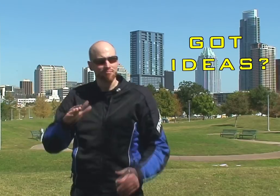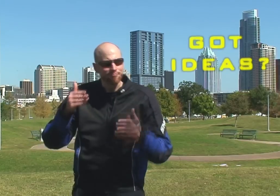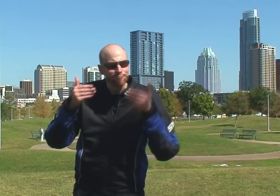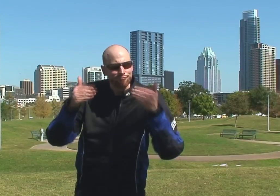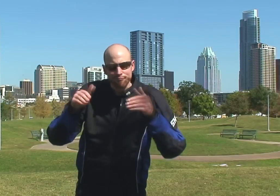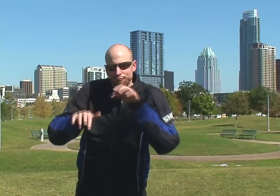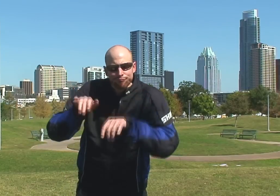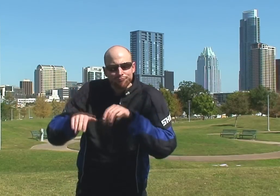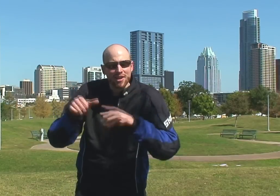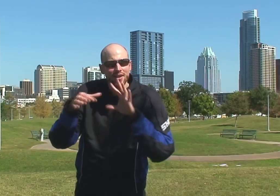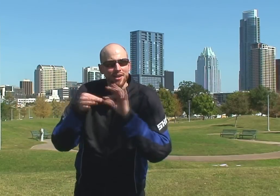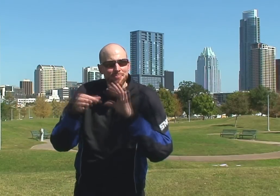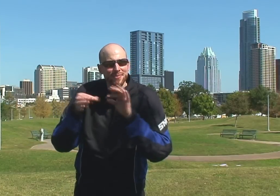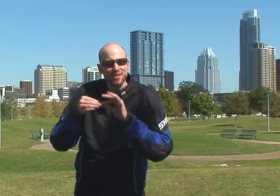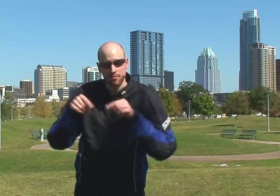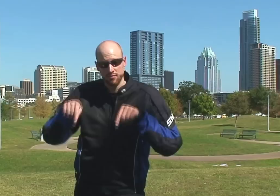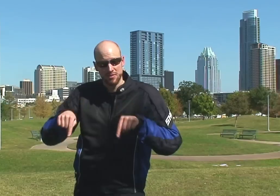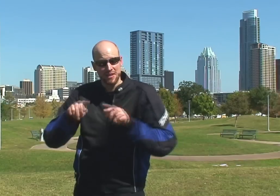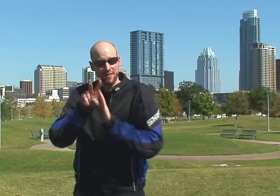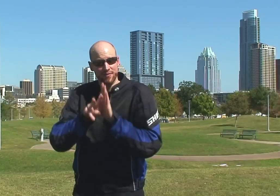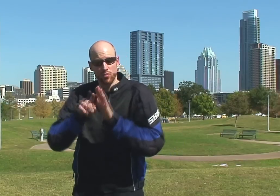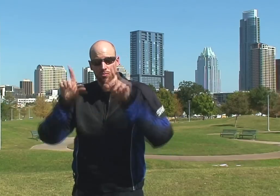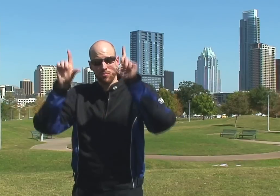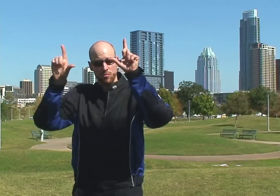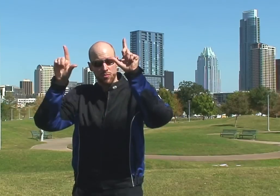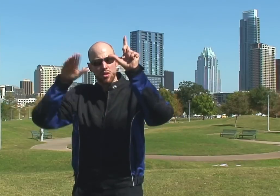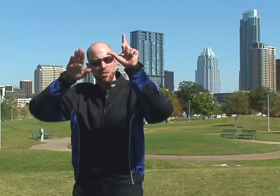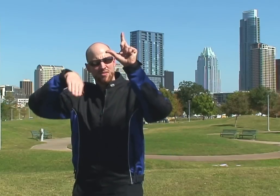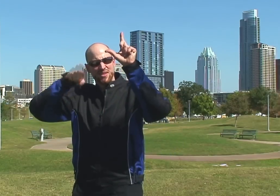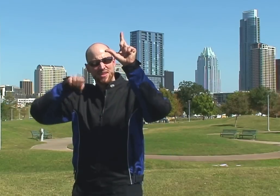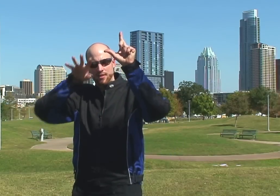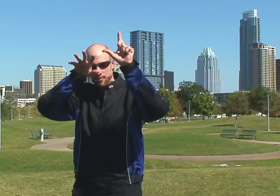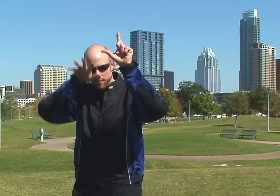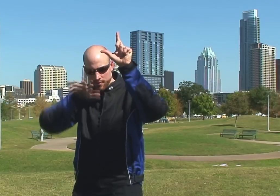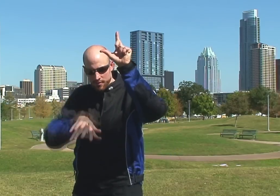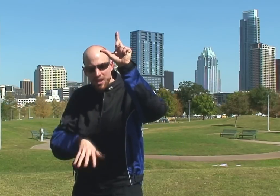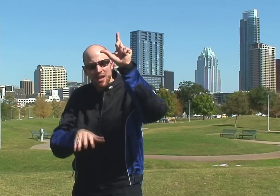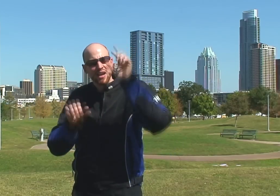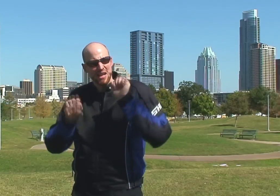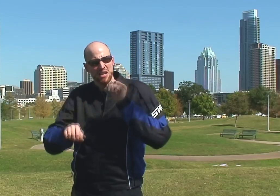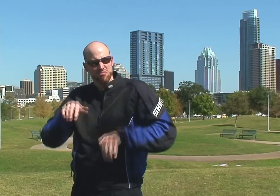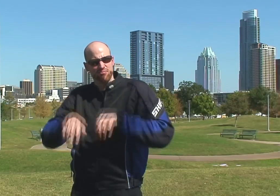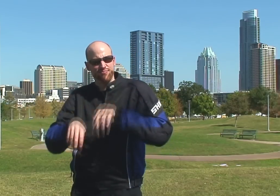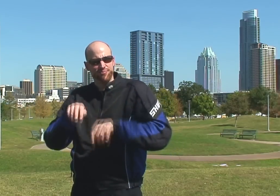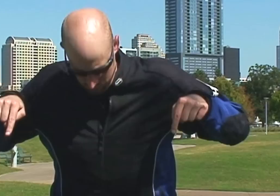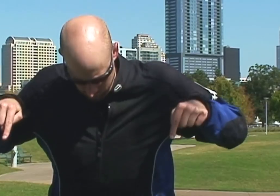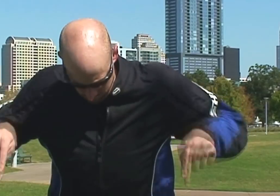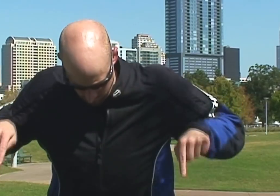go ahead and type 'em into the comments section below this video, right down there.